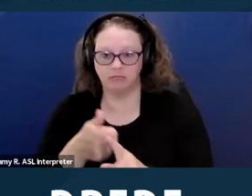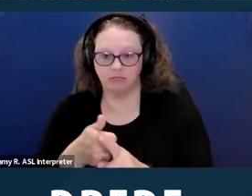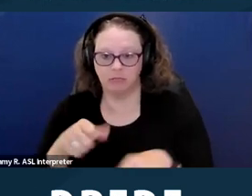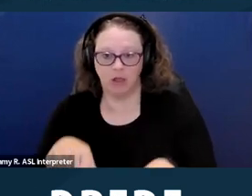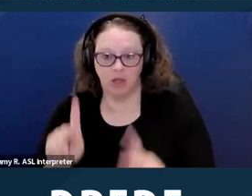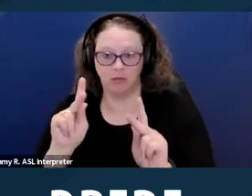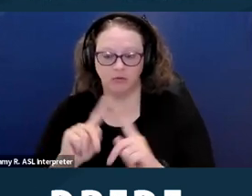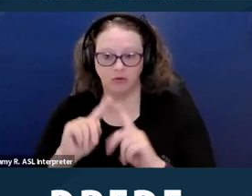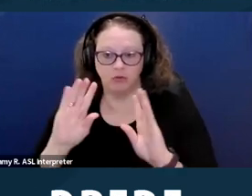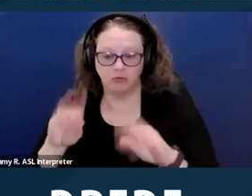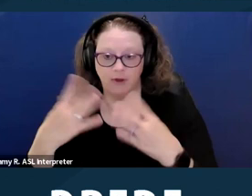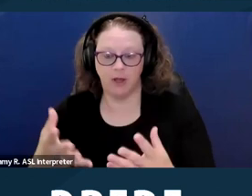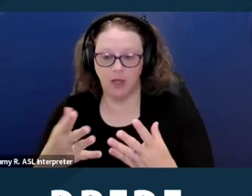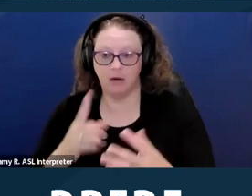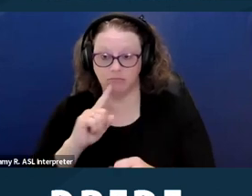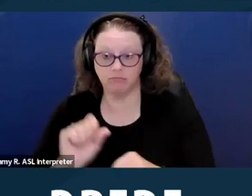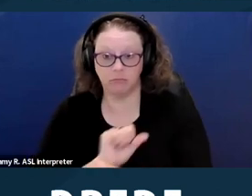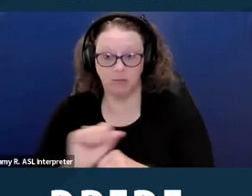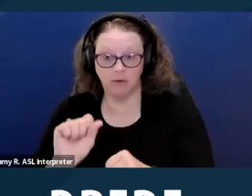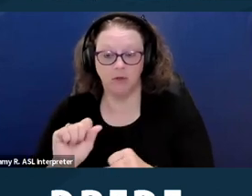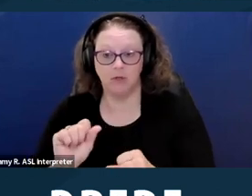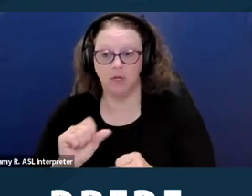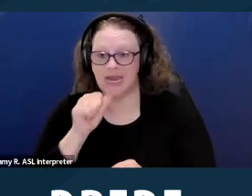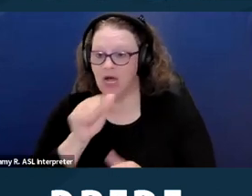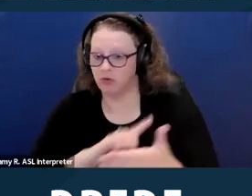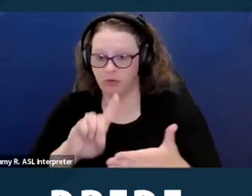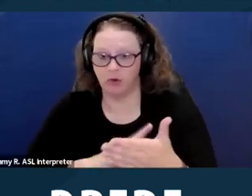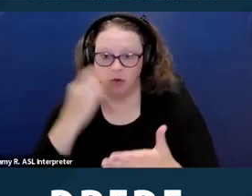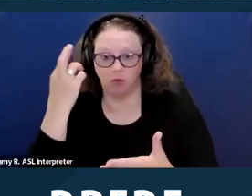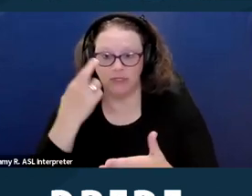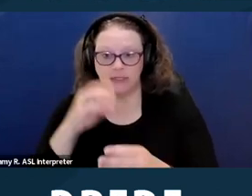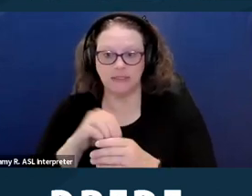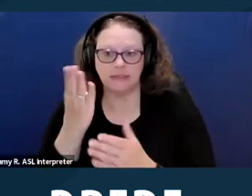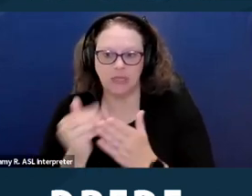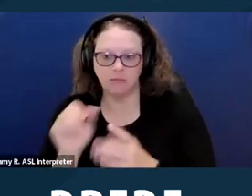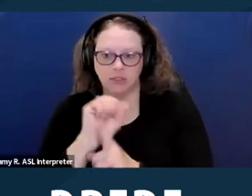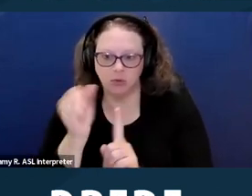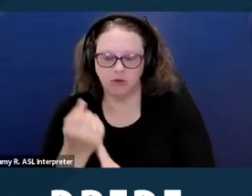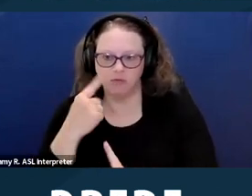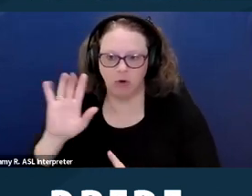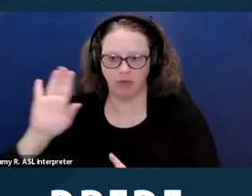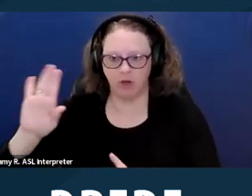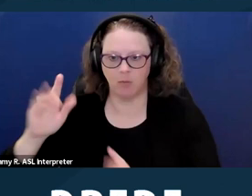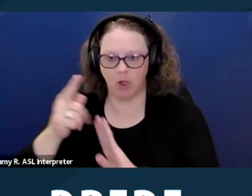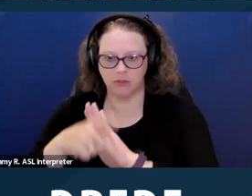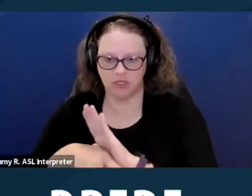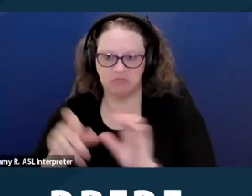to provide a legitimate non-discriminatory reason in some circumstances for their policy.